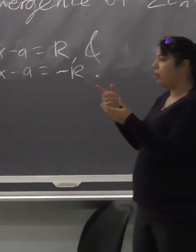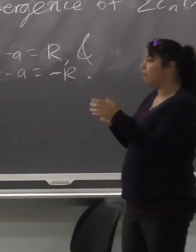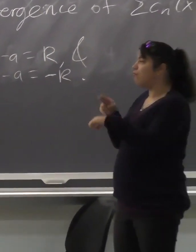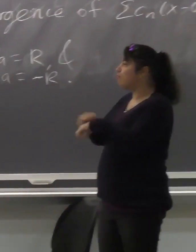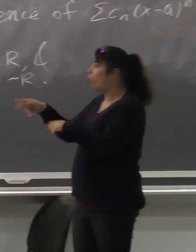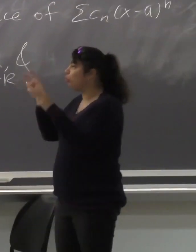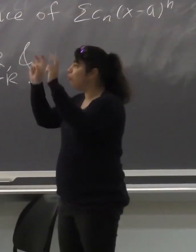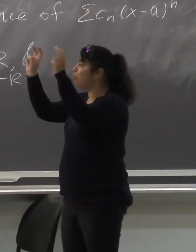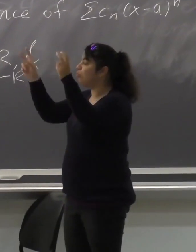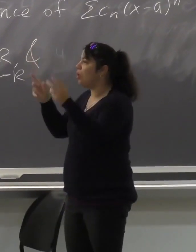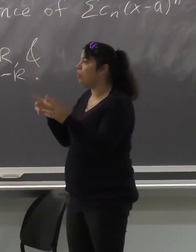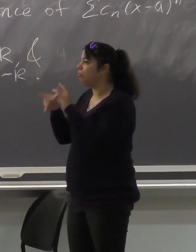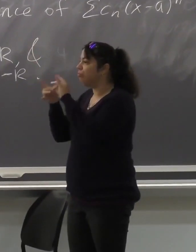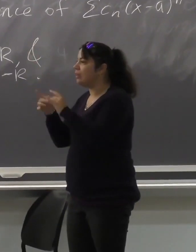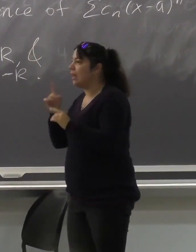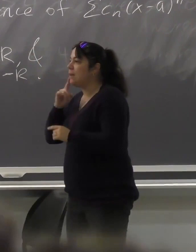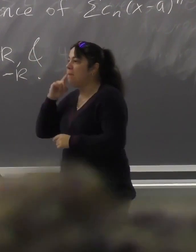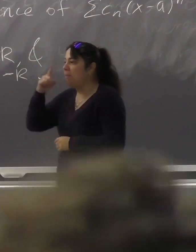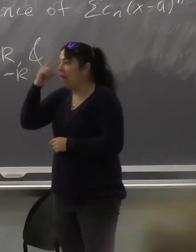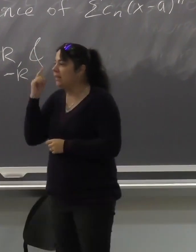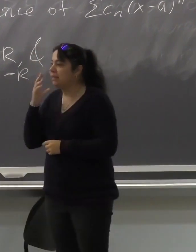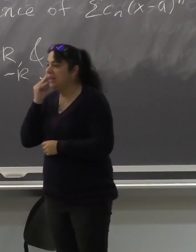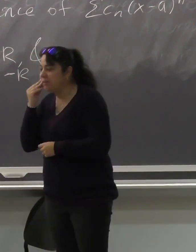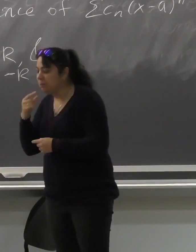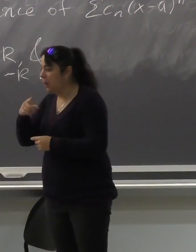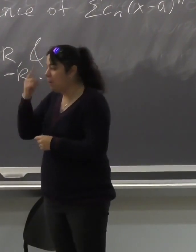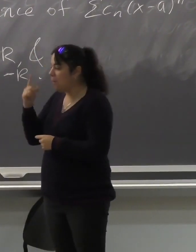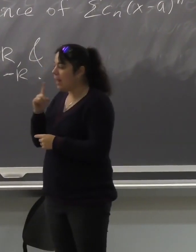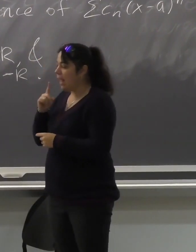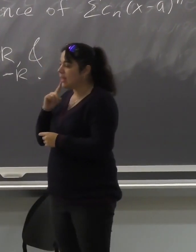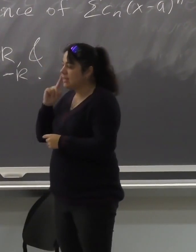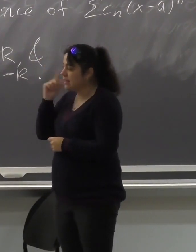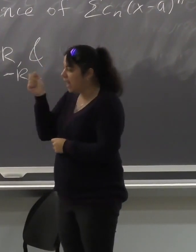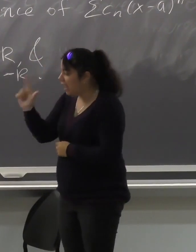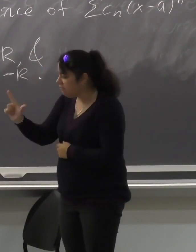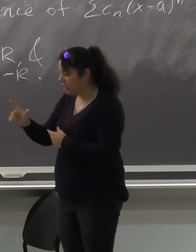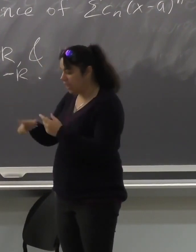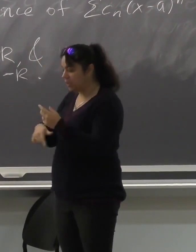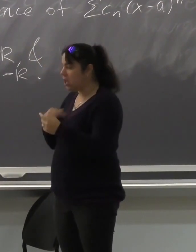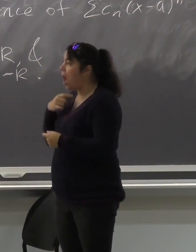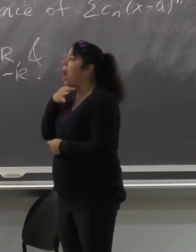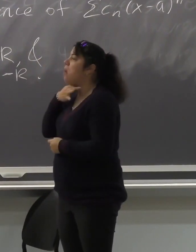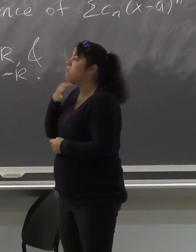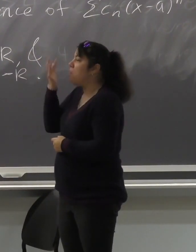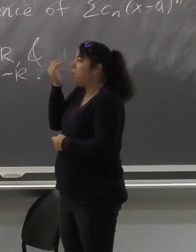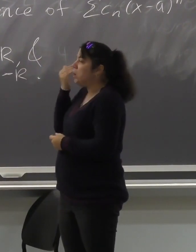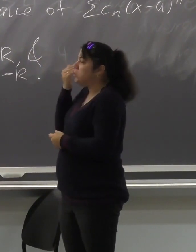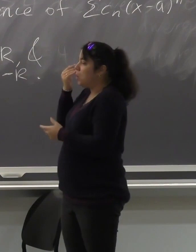I was wondering, you talked about the Black deaf experience, Black ASL.